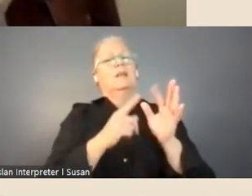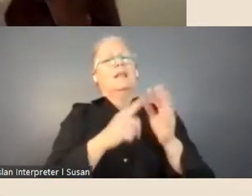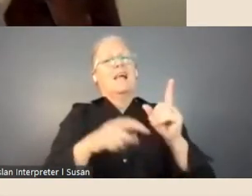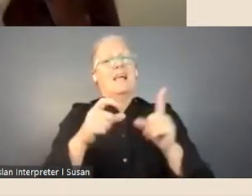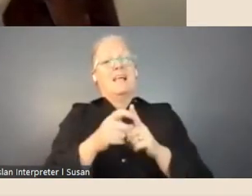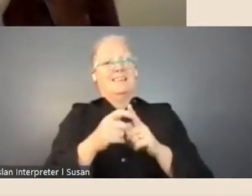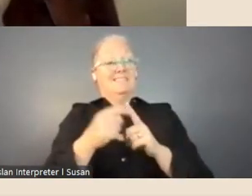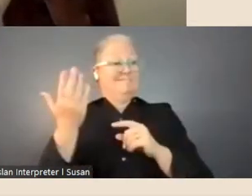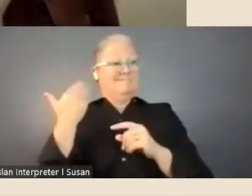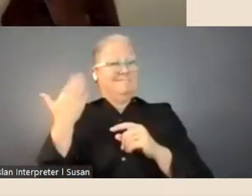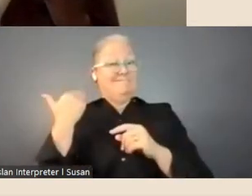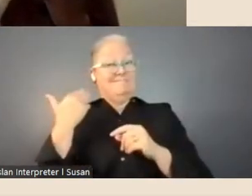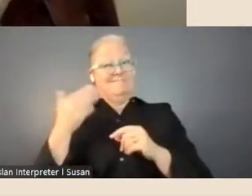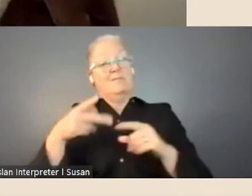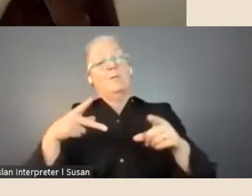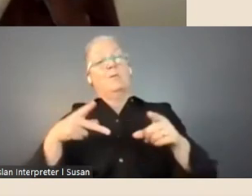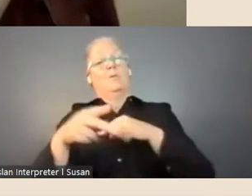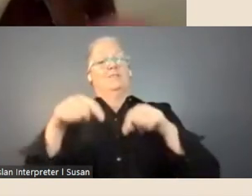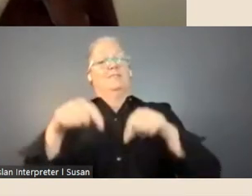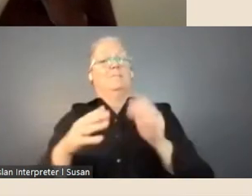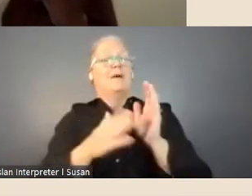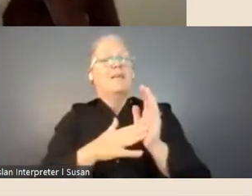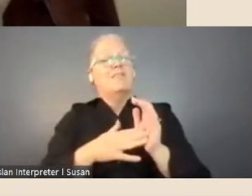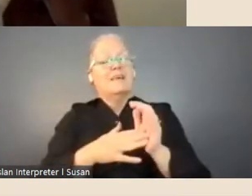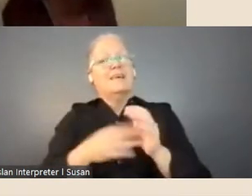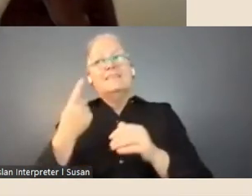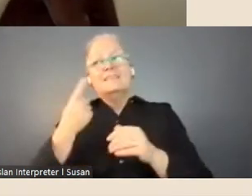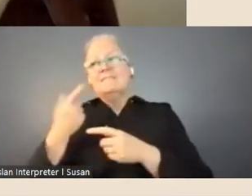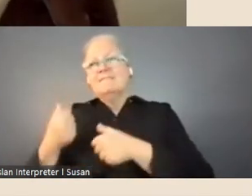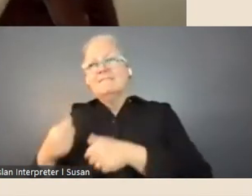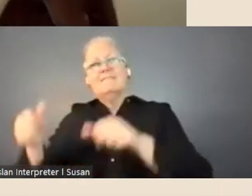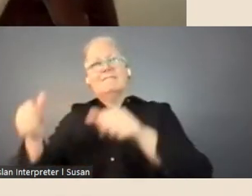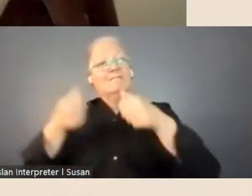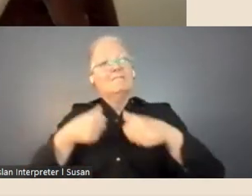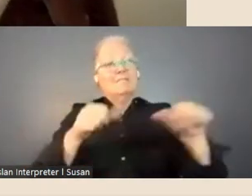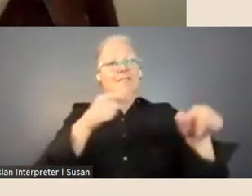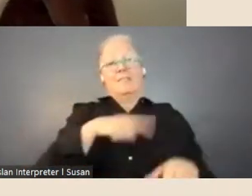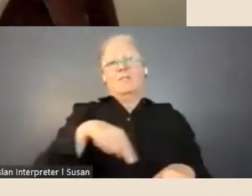These are a couple of recent achievements by Library Fellows that have taken place after the